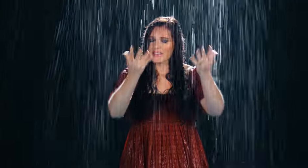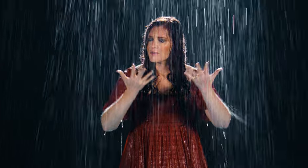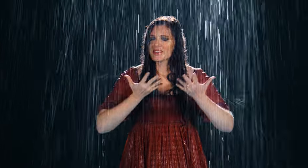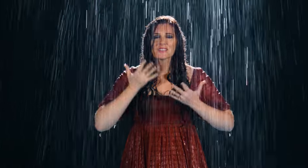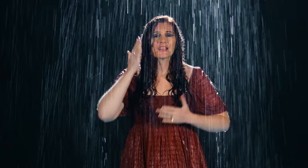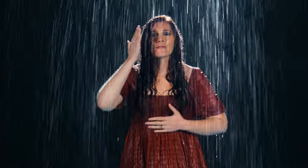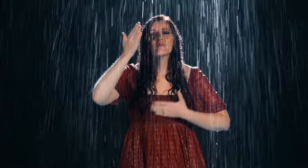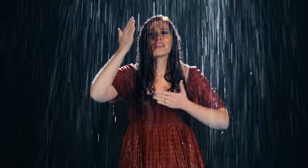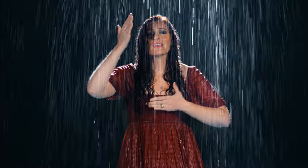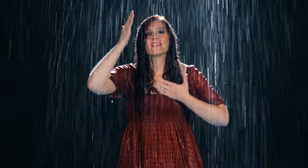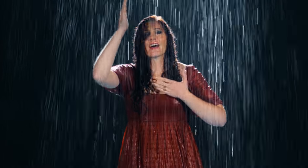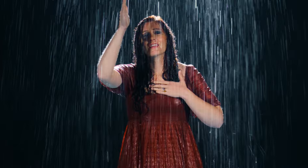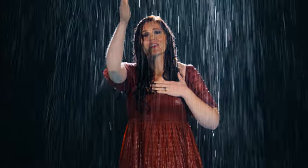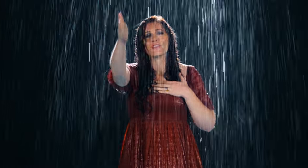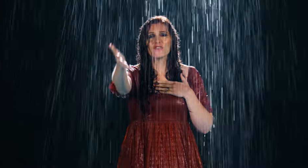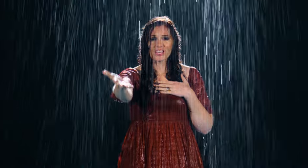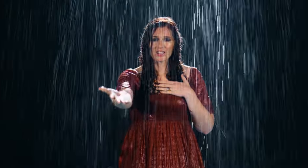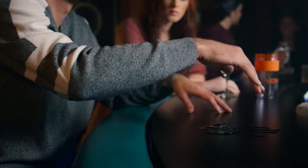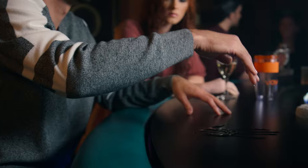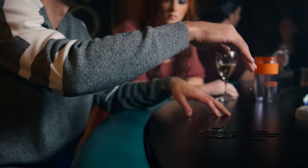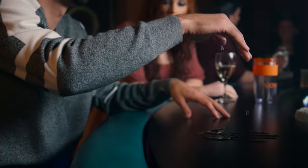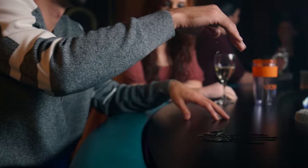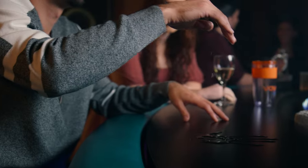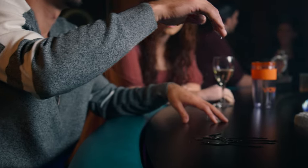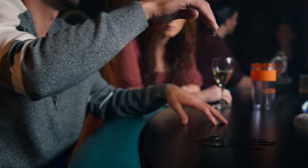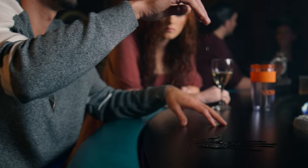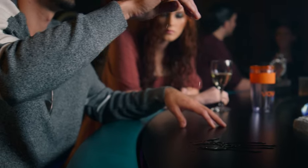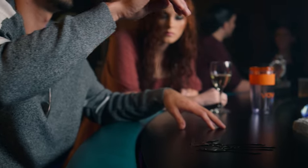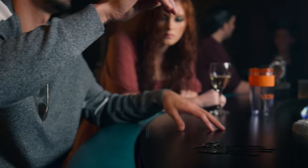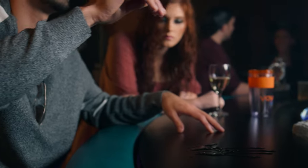Give me something I can feel